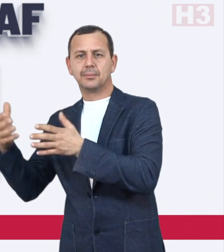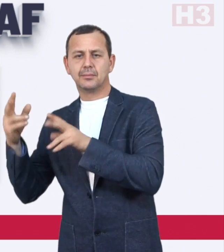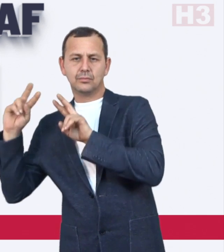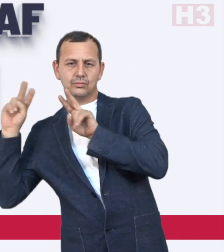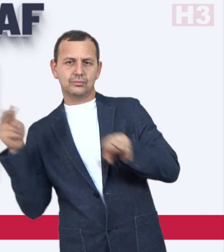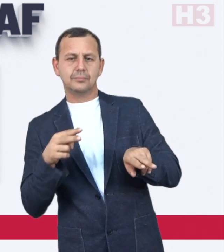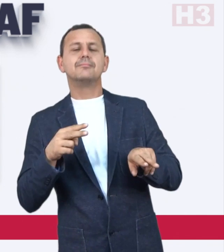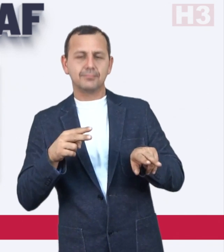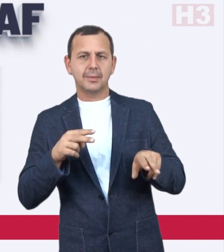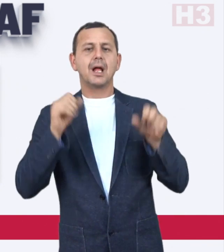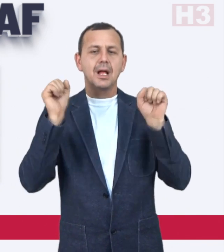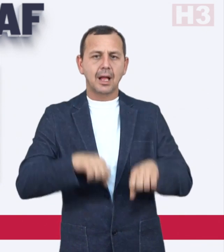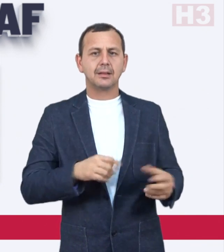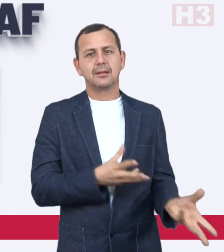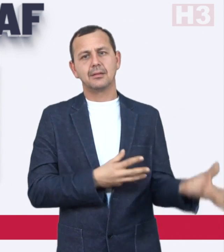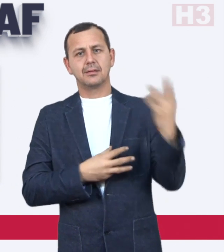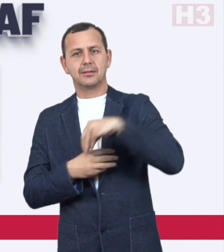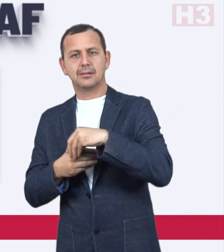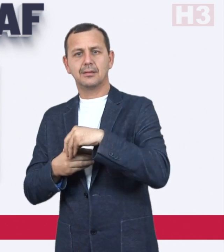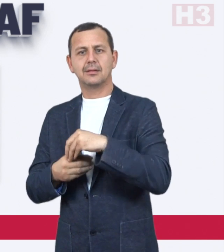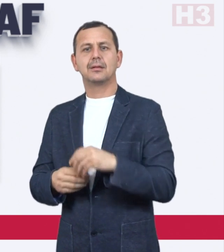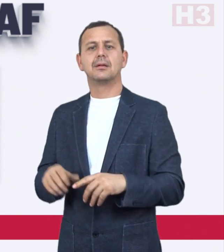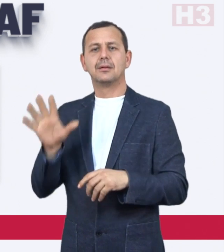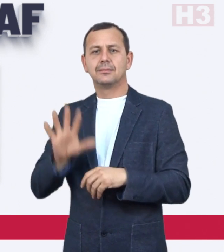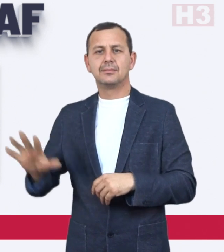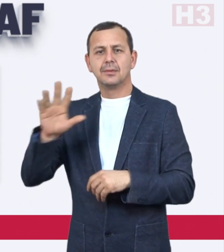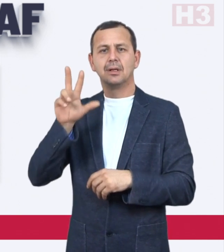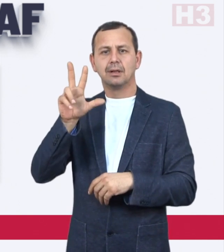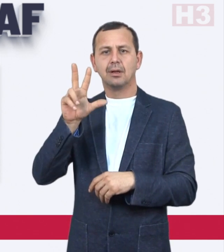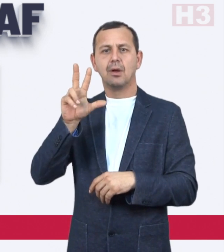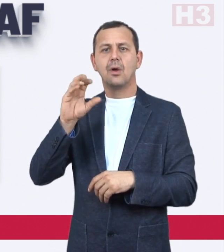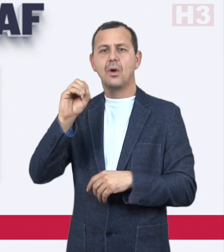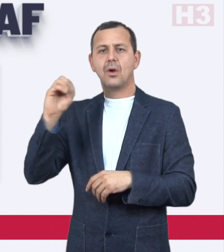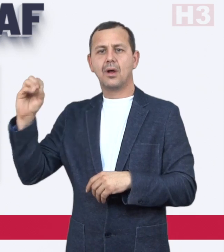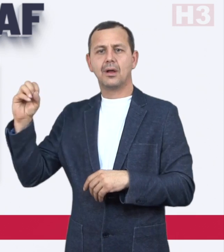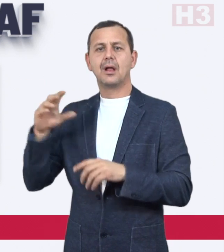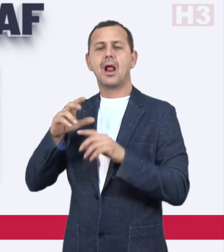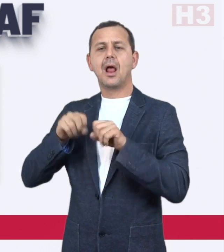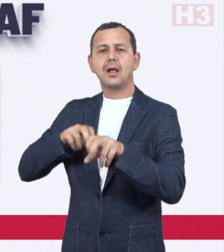and confirmed by a committee. Around 300 athletes